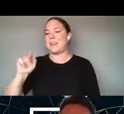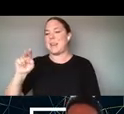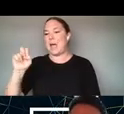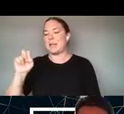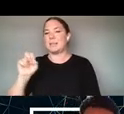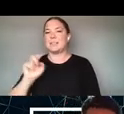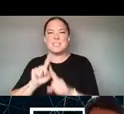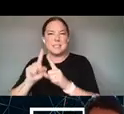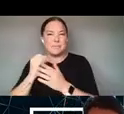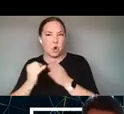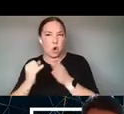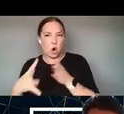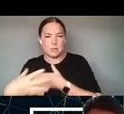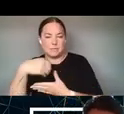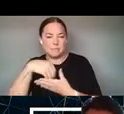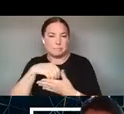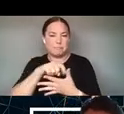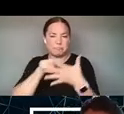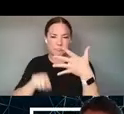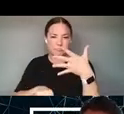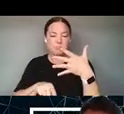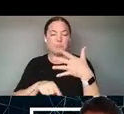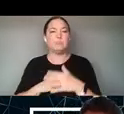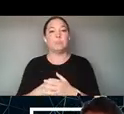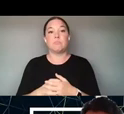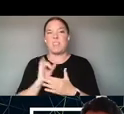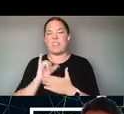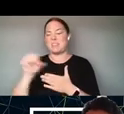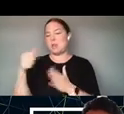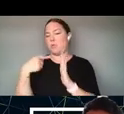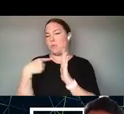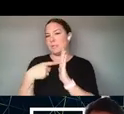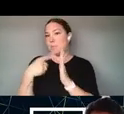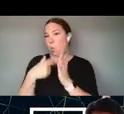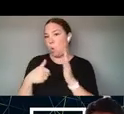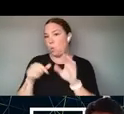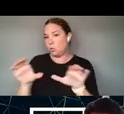MIKULIN HOLLOWAY IS ANOTHER EXAMPLE OF WHAT WE'RE DOING OUT IN THE FIELD SO TO SPEAK AND WITHIN,